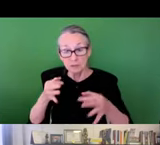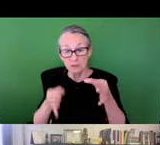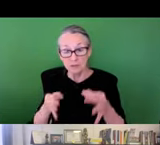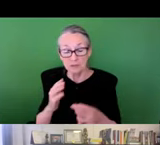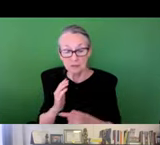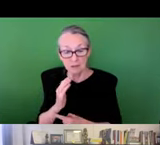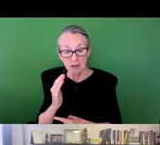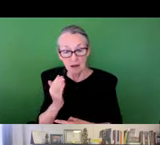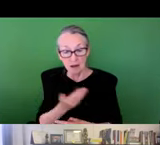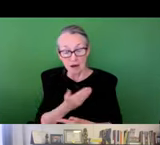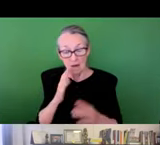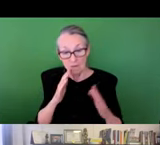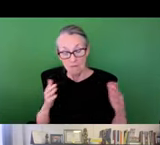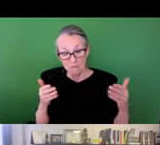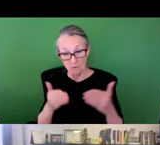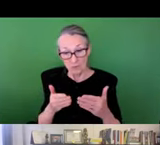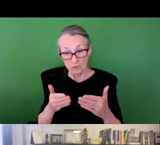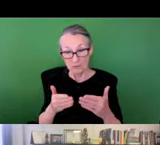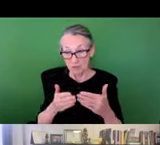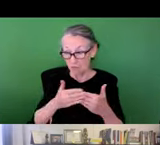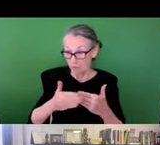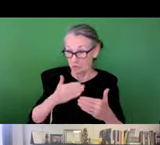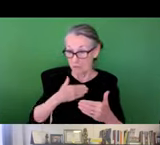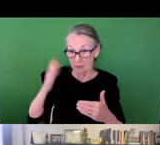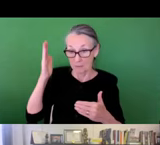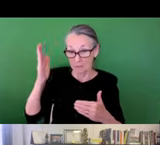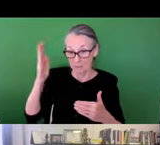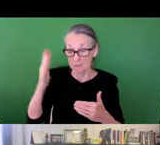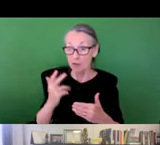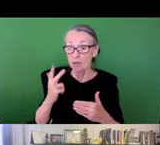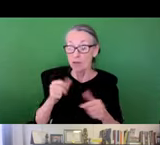growing environmental risks. Particularly when it comes to environmental justice,